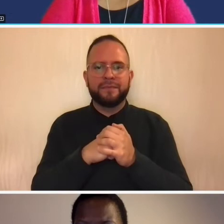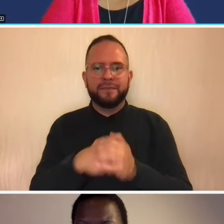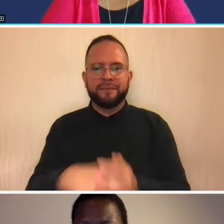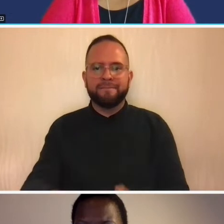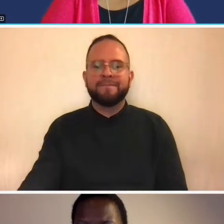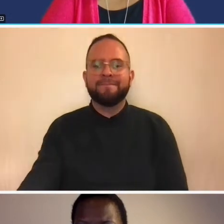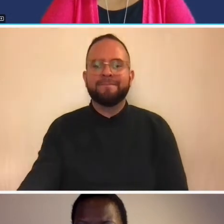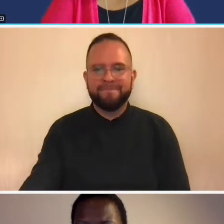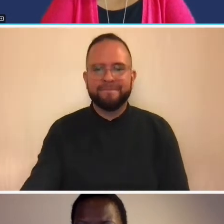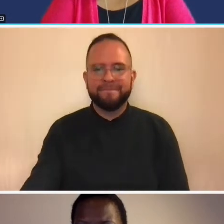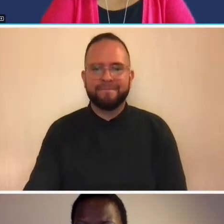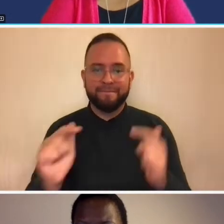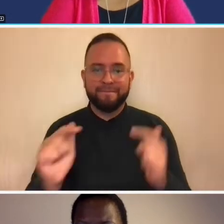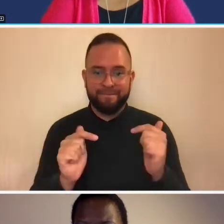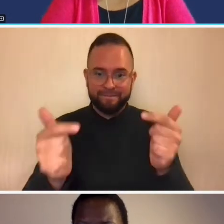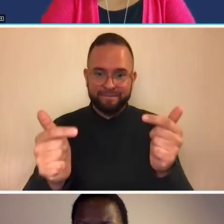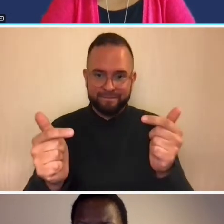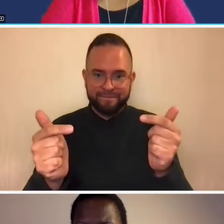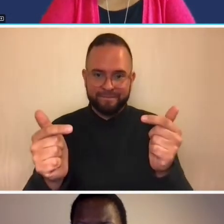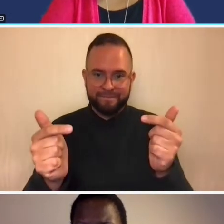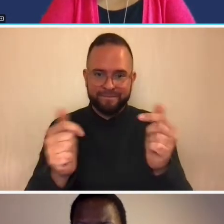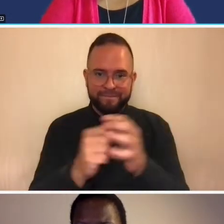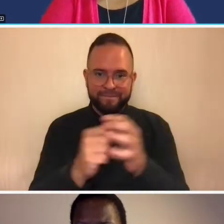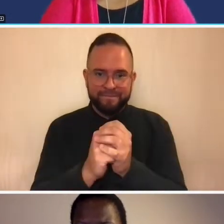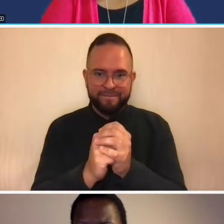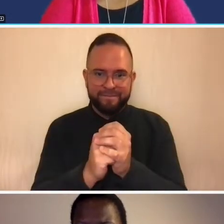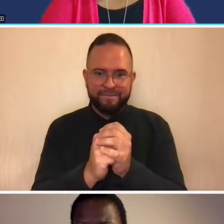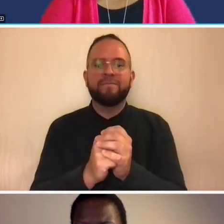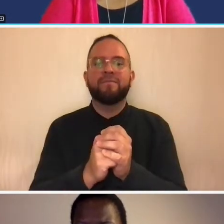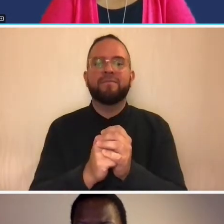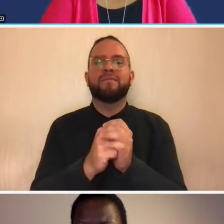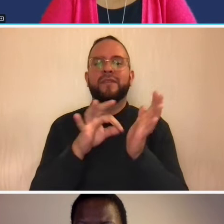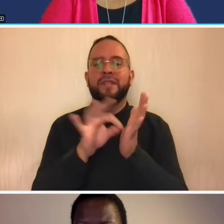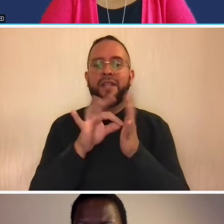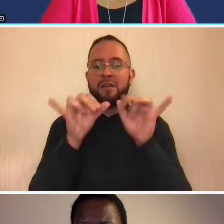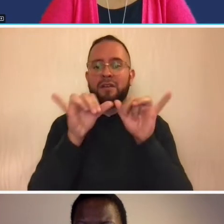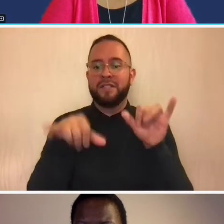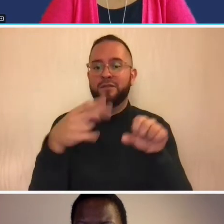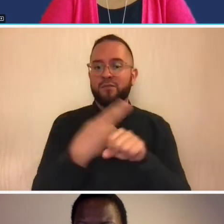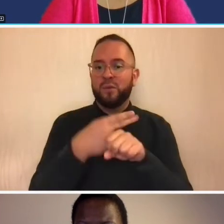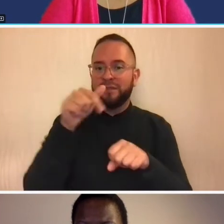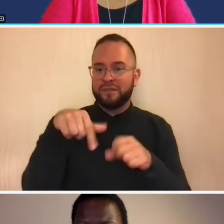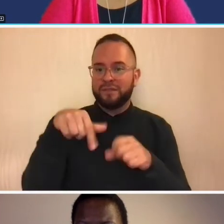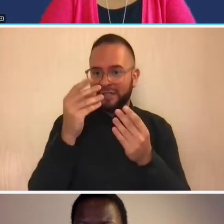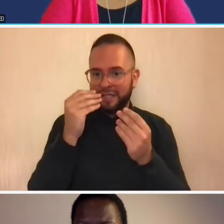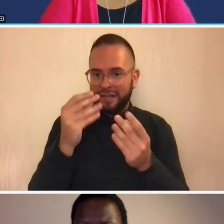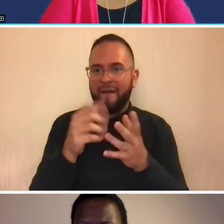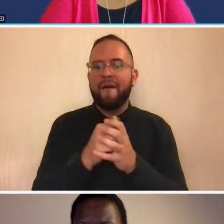system then your accounting system uses this data and it uses it to to produce your general ledger